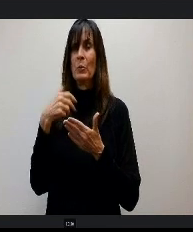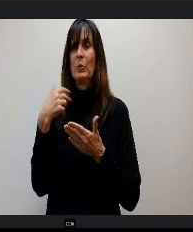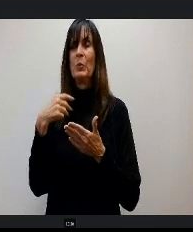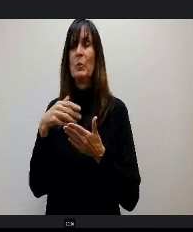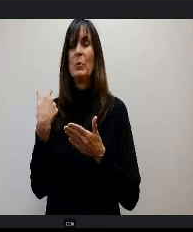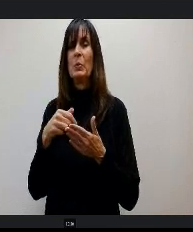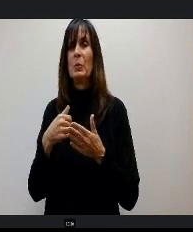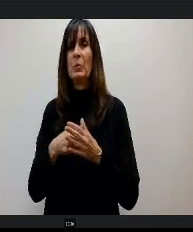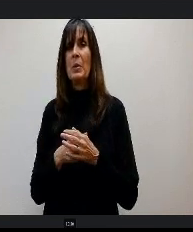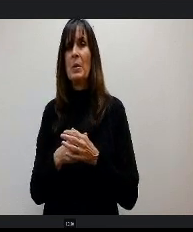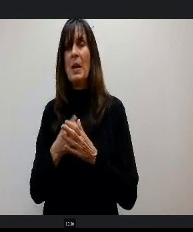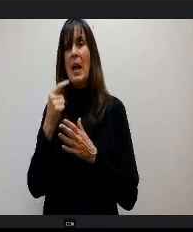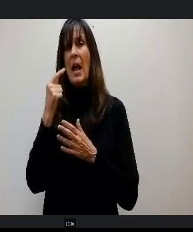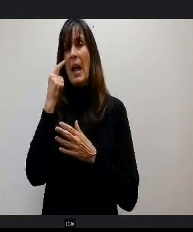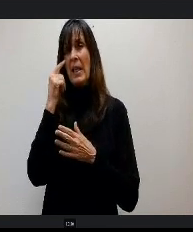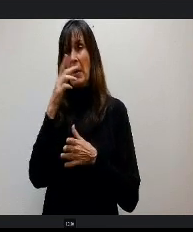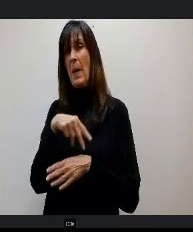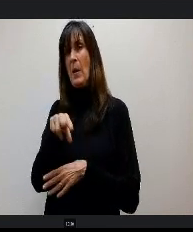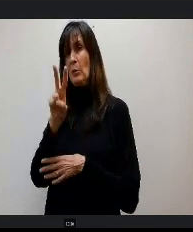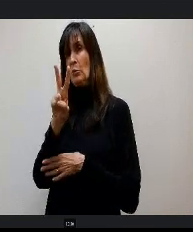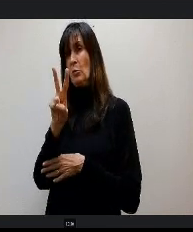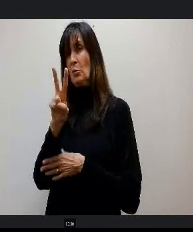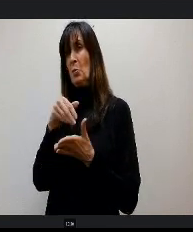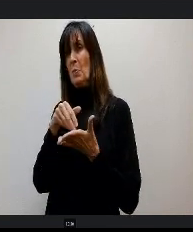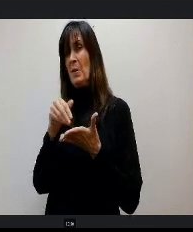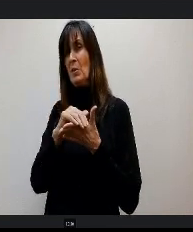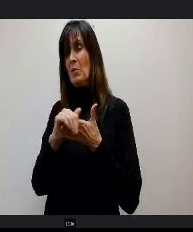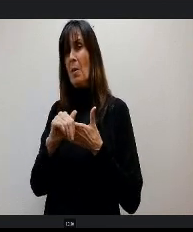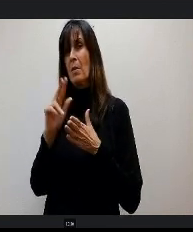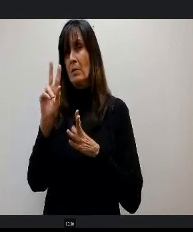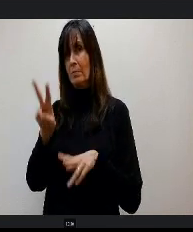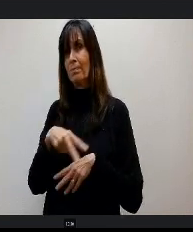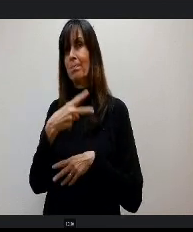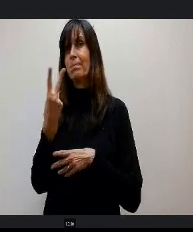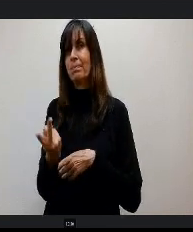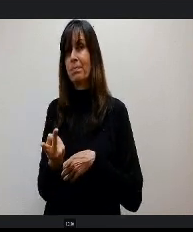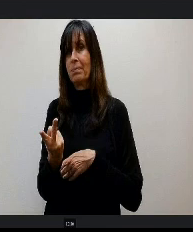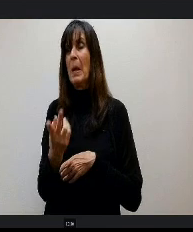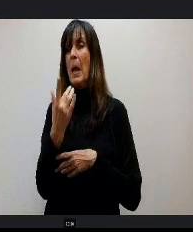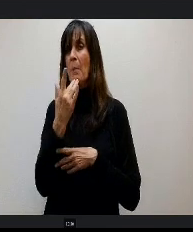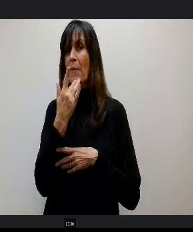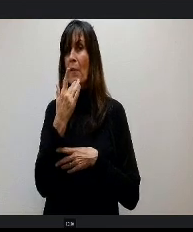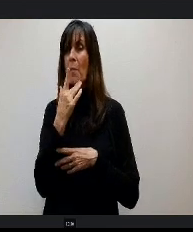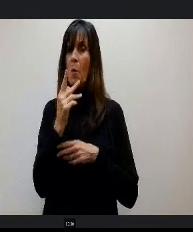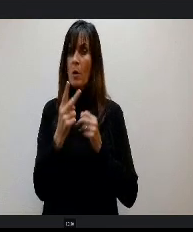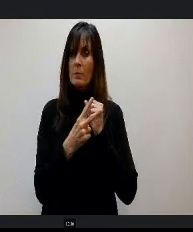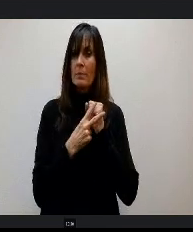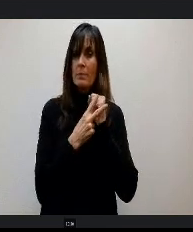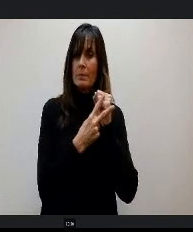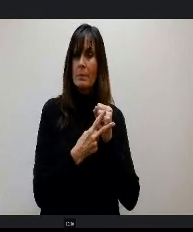one about two million upside down being more conservative this year because there's some uncertainty